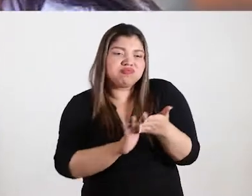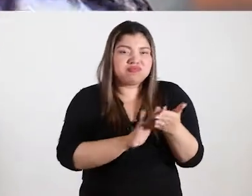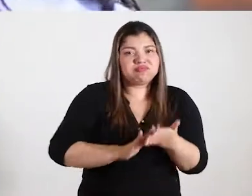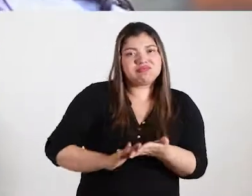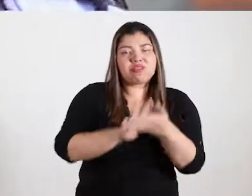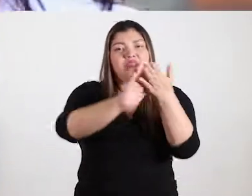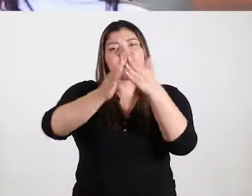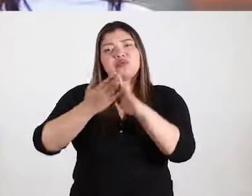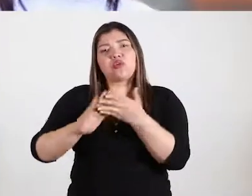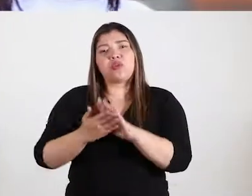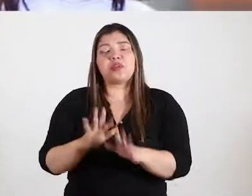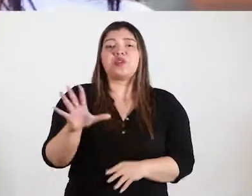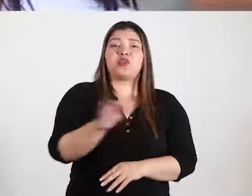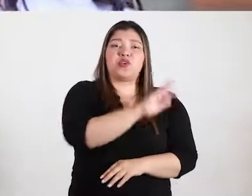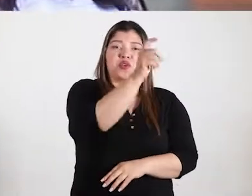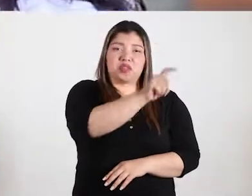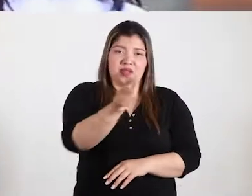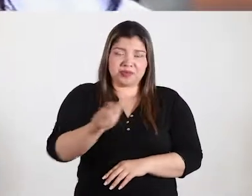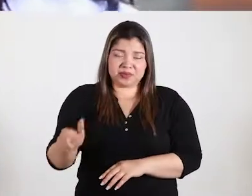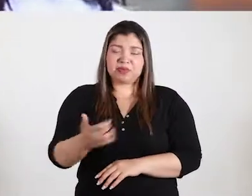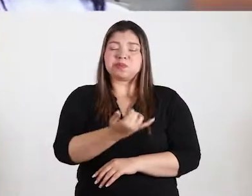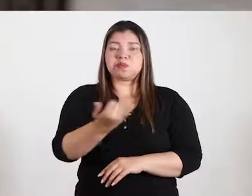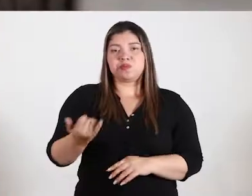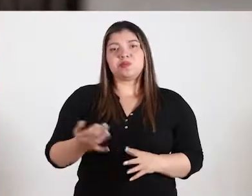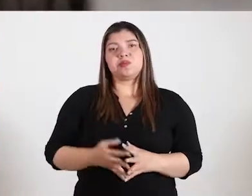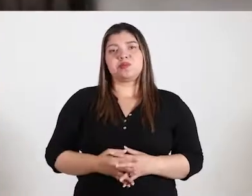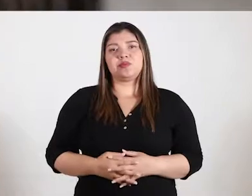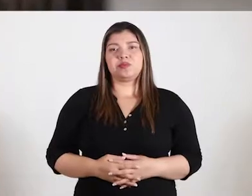and communities to help meet the needs they have.